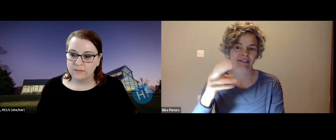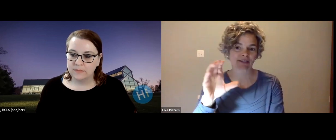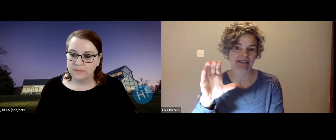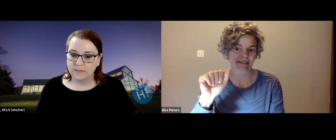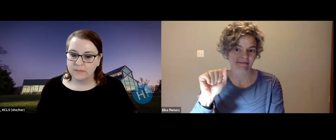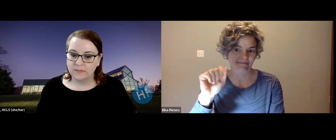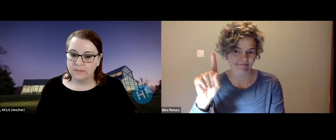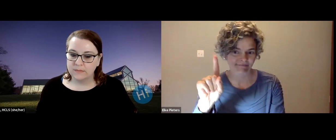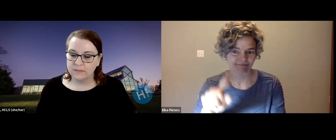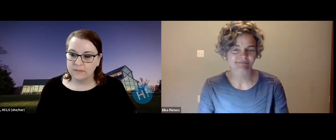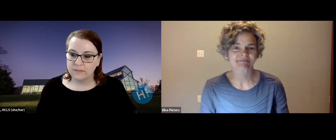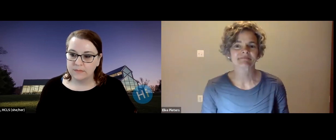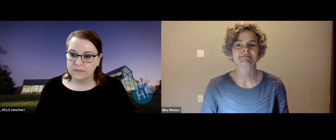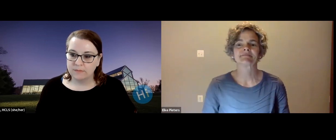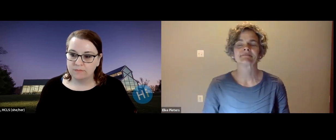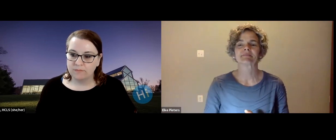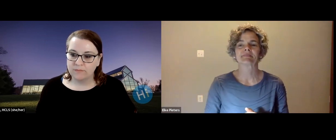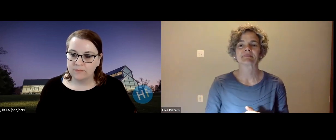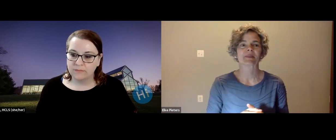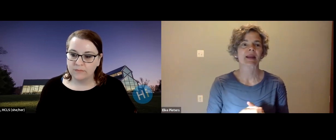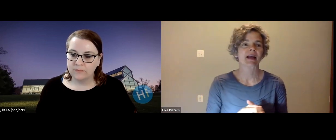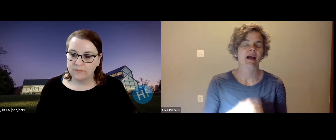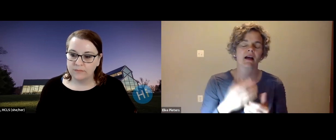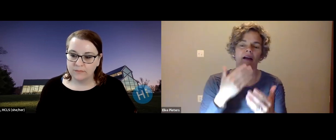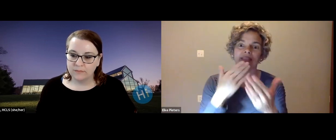Peters. I am currently the president of the Howard County